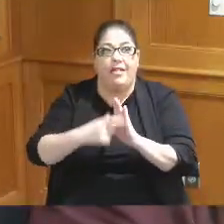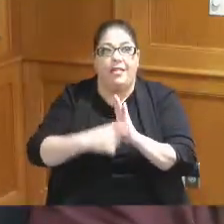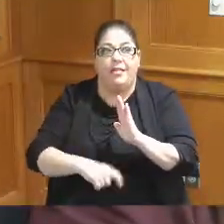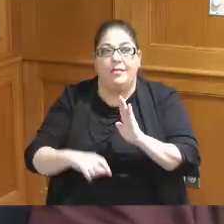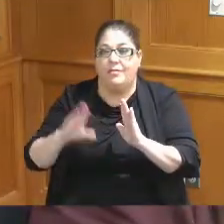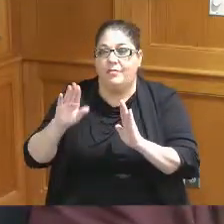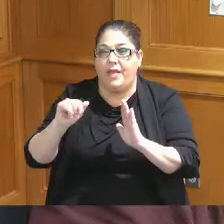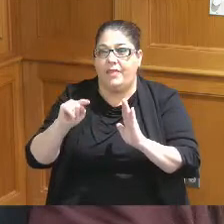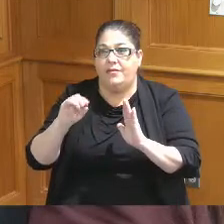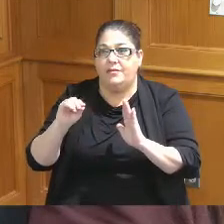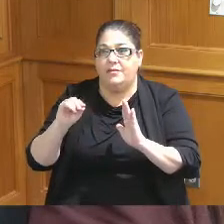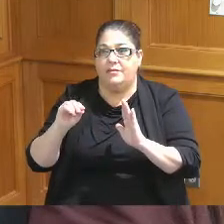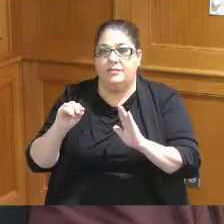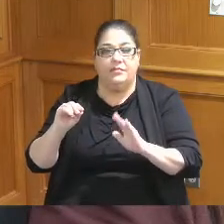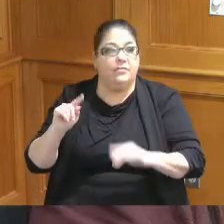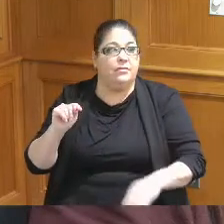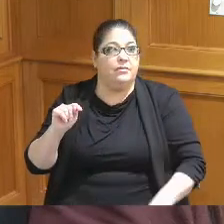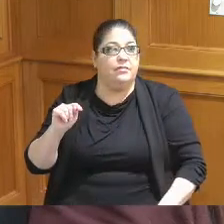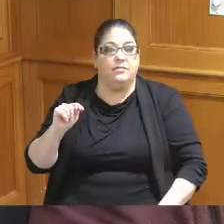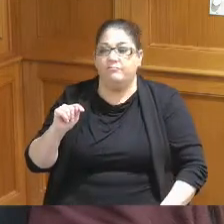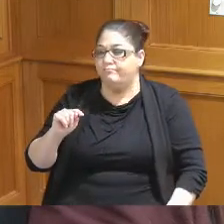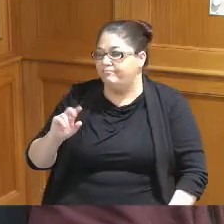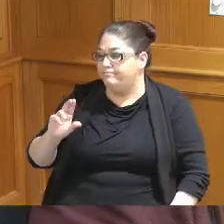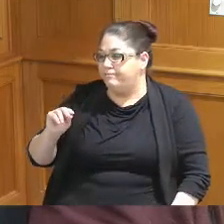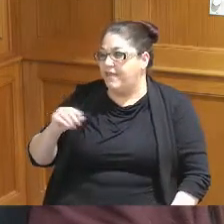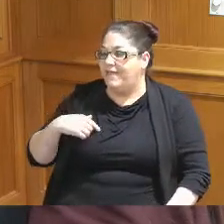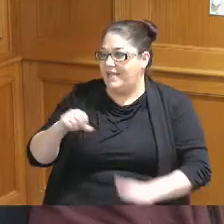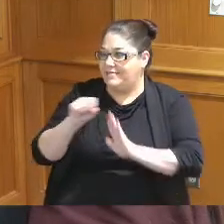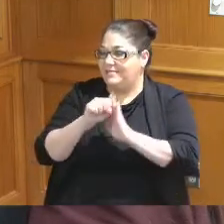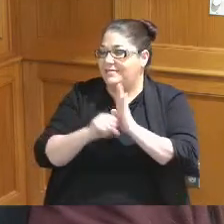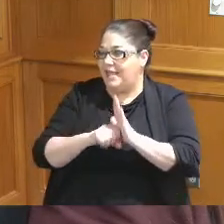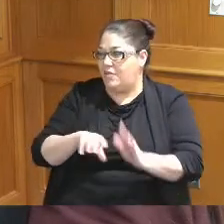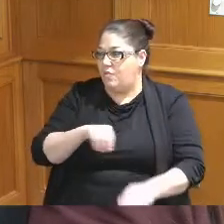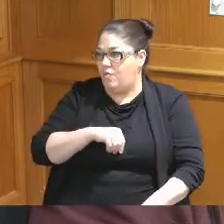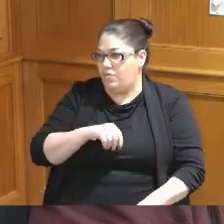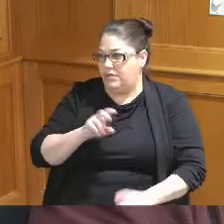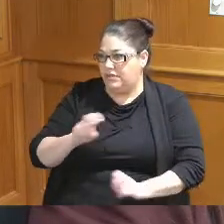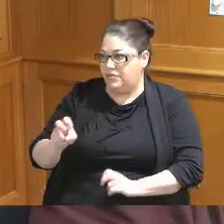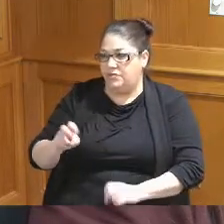whether or not they this is this is a state on I believe and correct me if I'm wrong